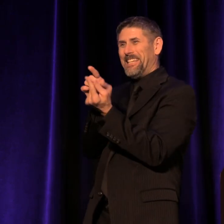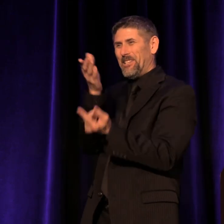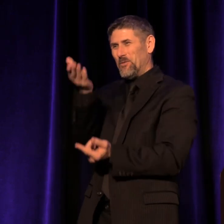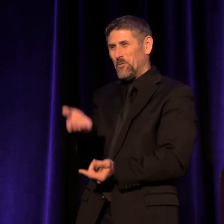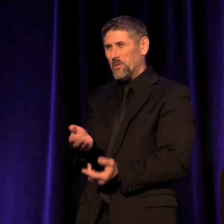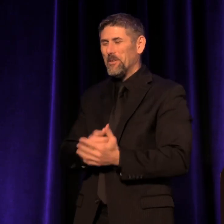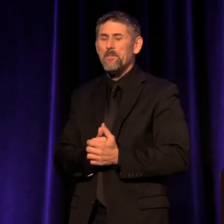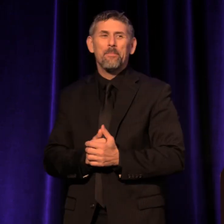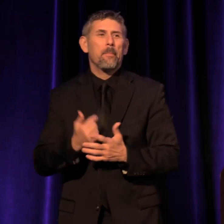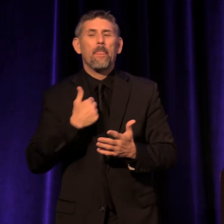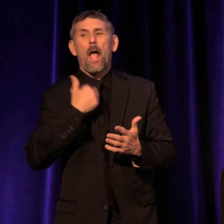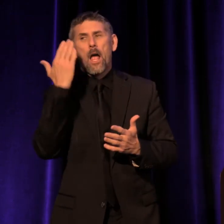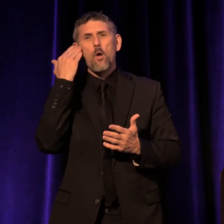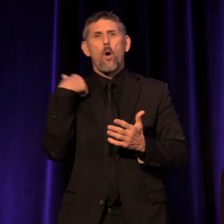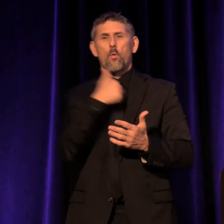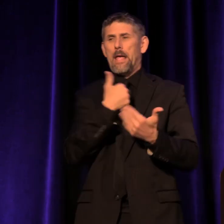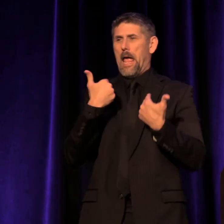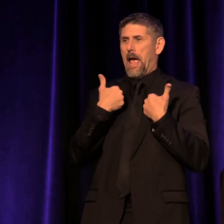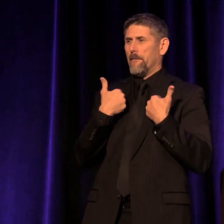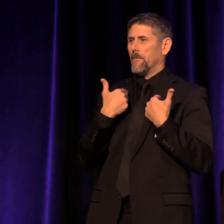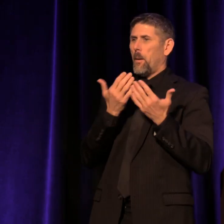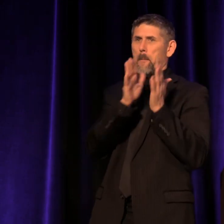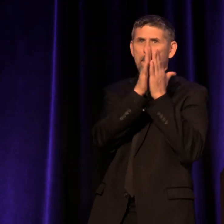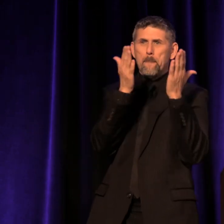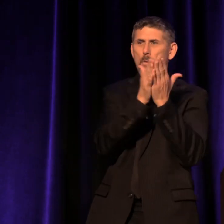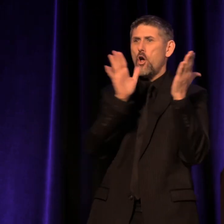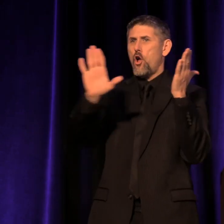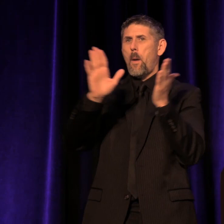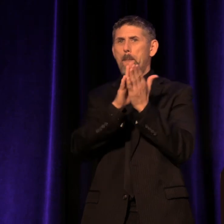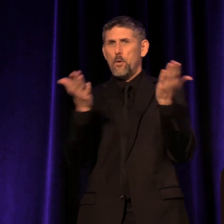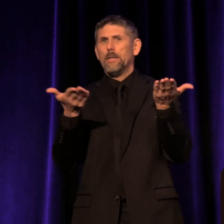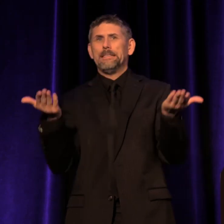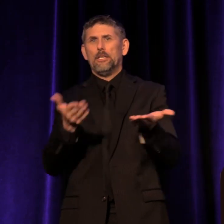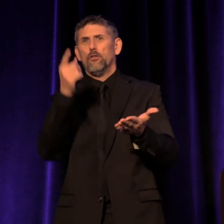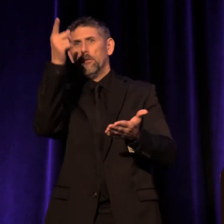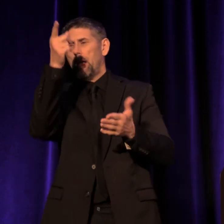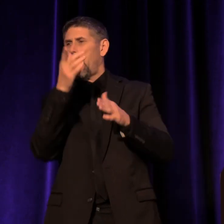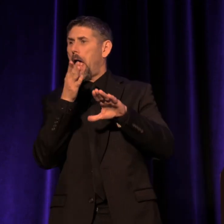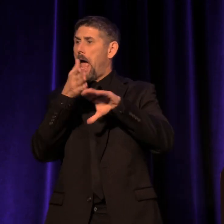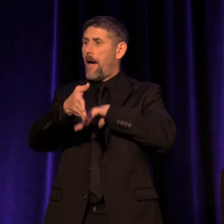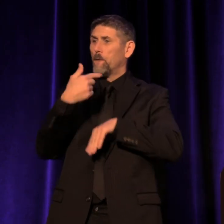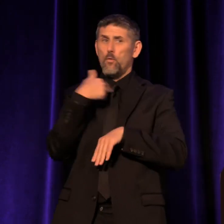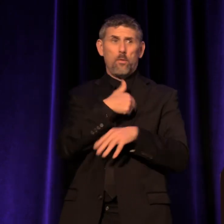And I know that we have some of Lidia's books here, so after we're done,